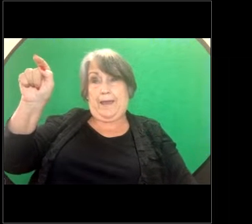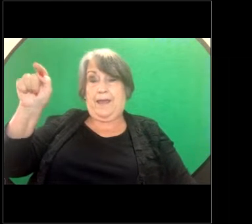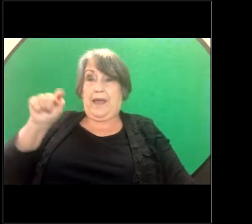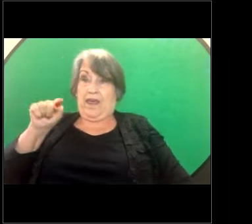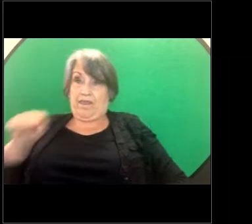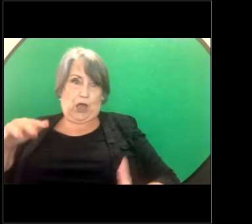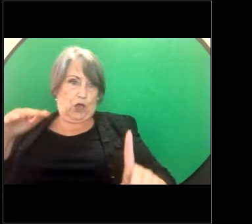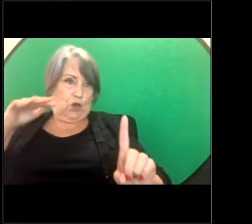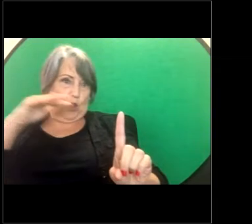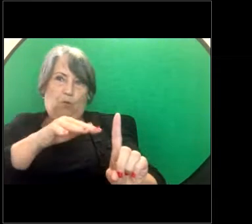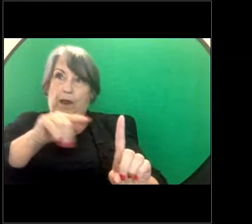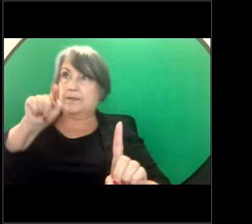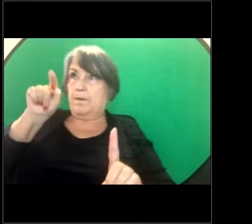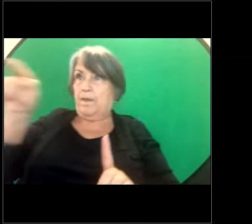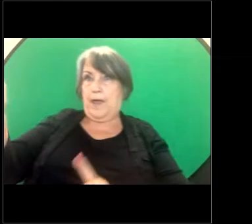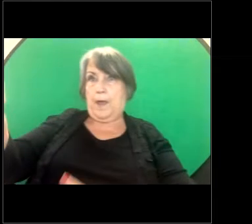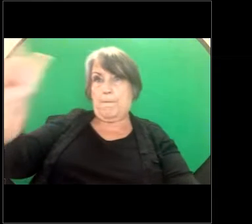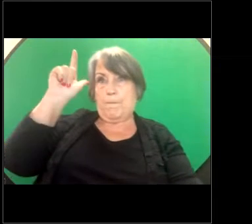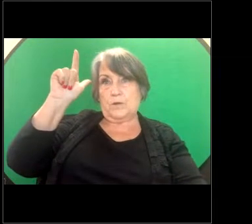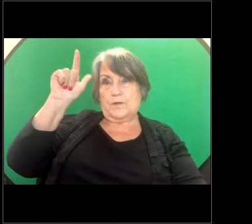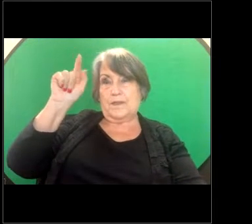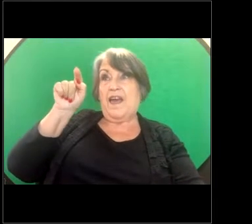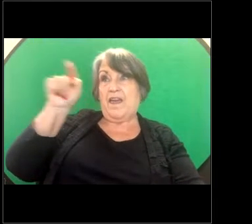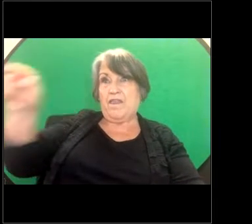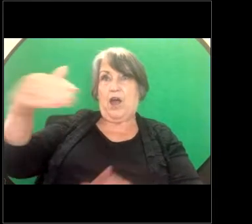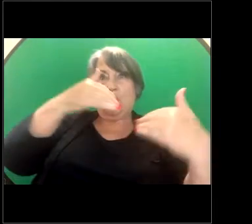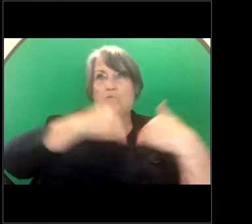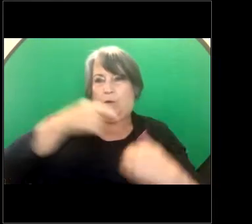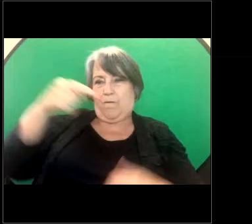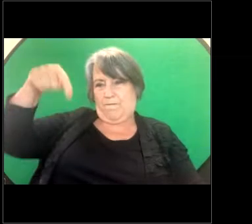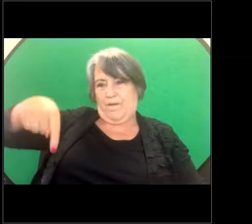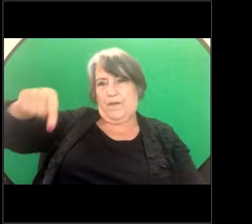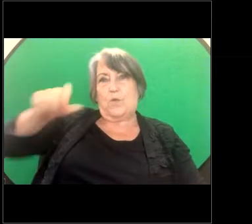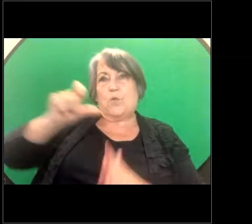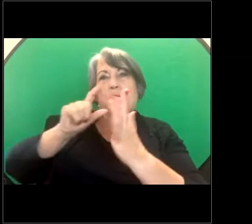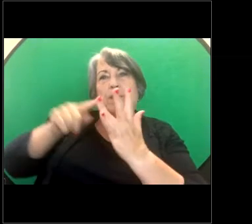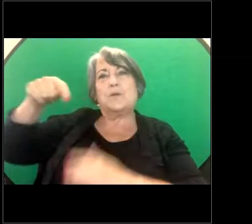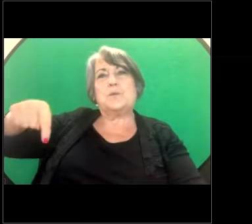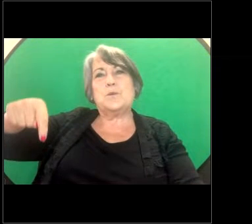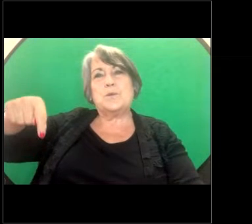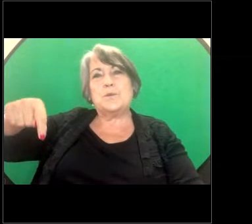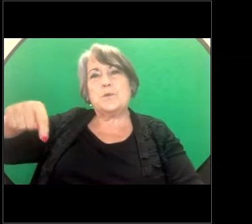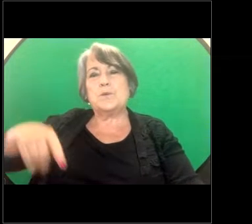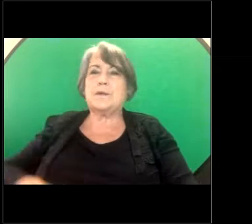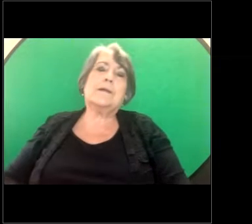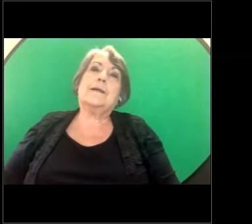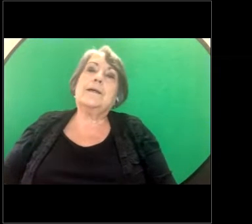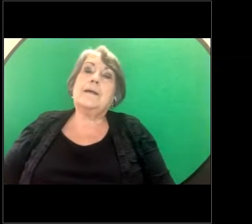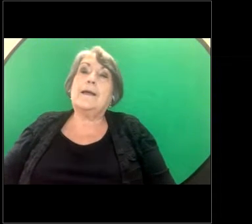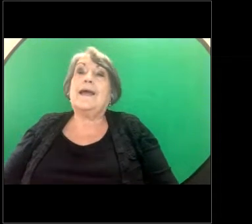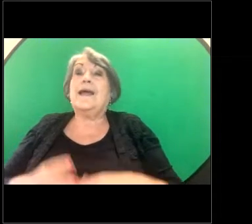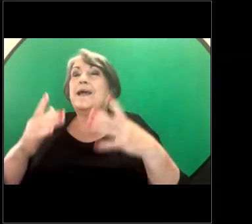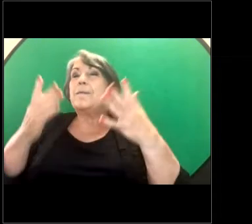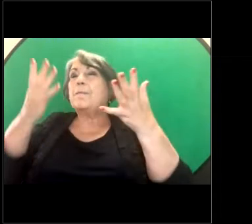harassed someone else responsible for their actions. So it's where it's done in connection